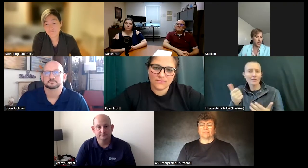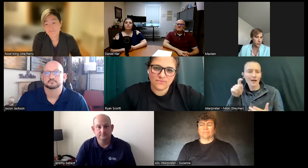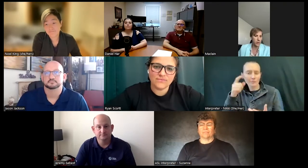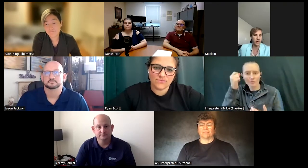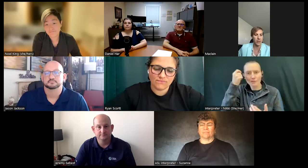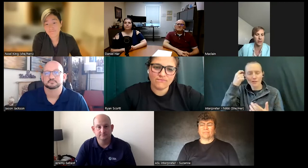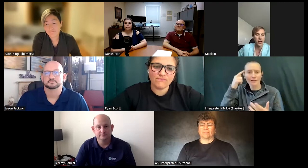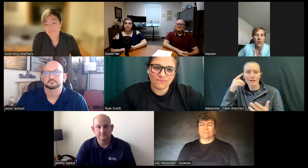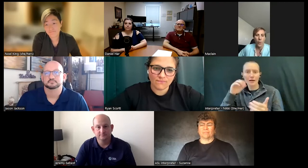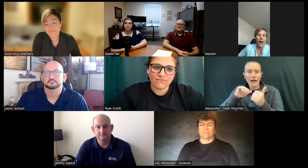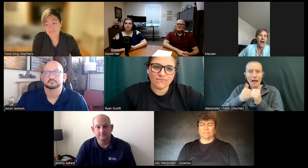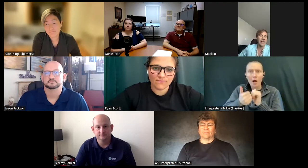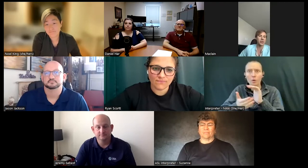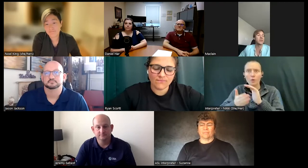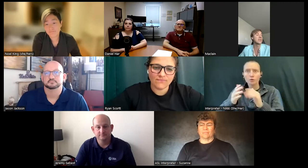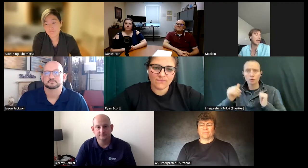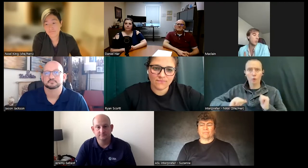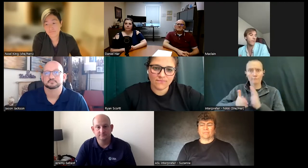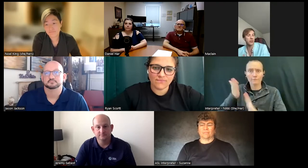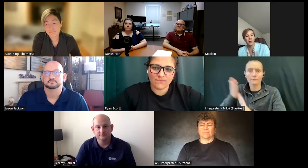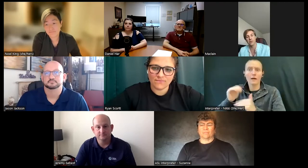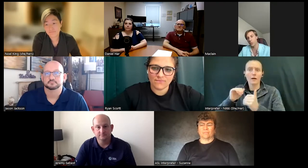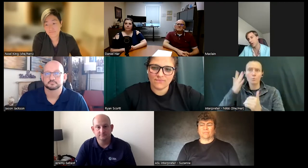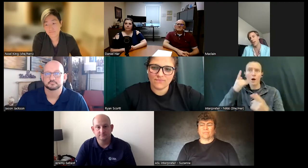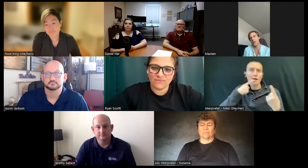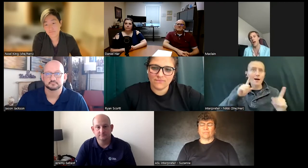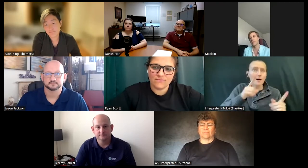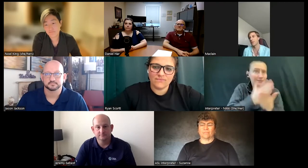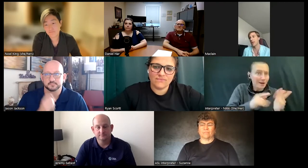shows work and why certain things can work for shows and when they cannot and